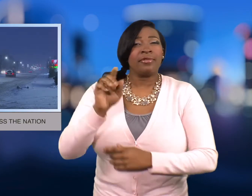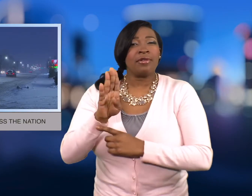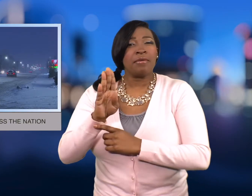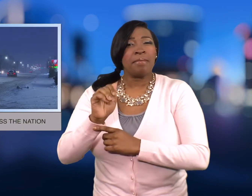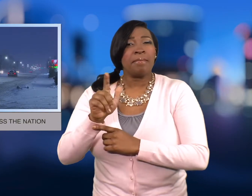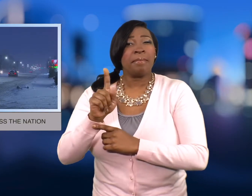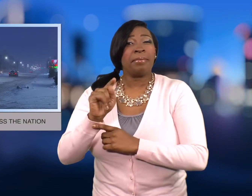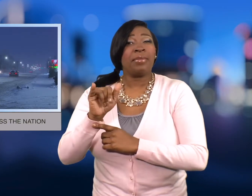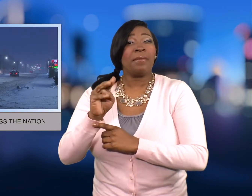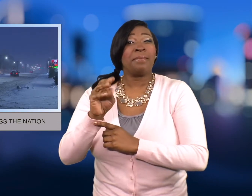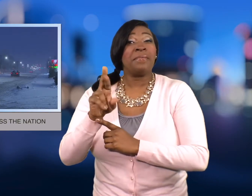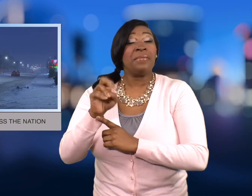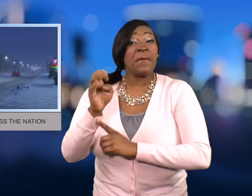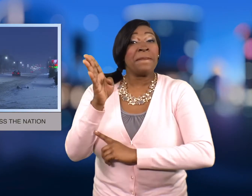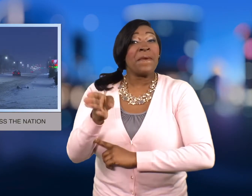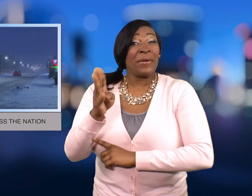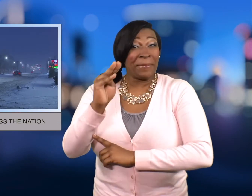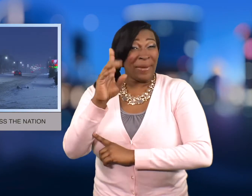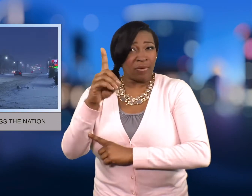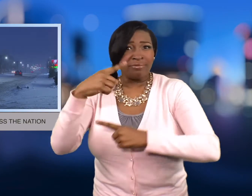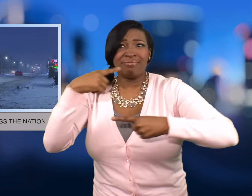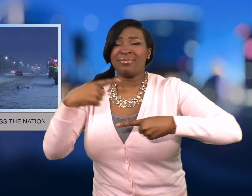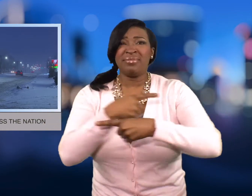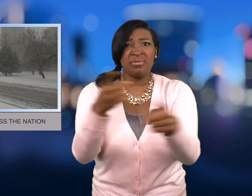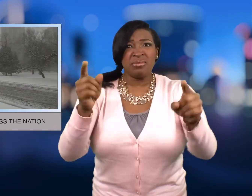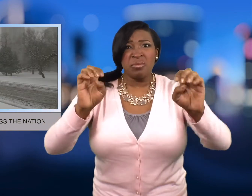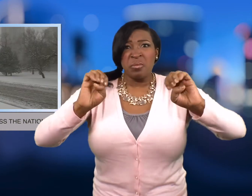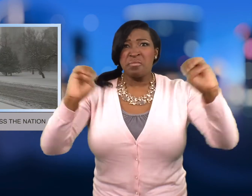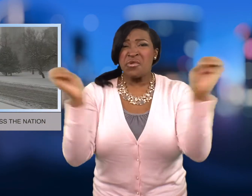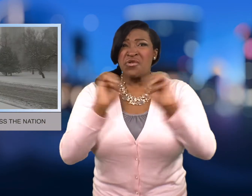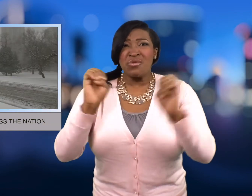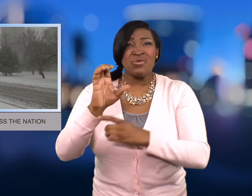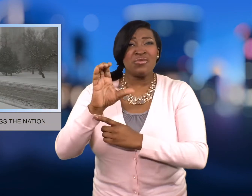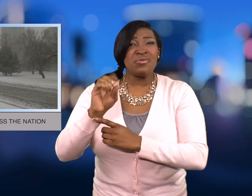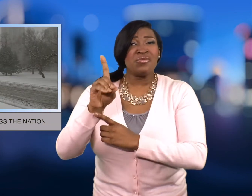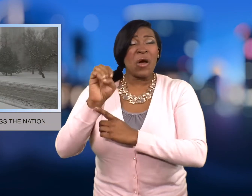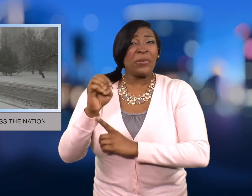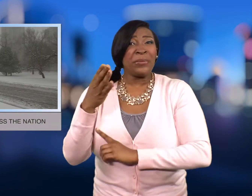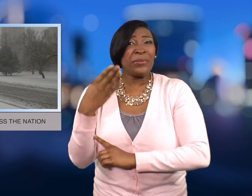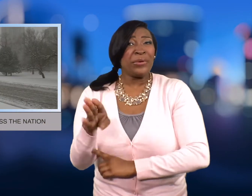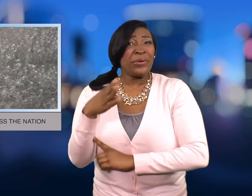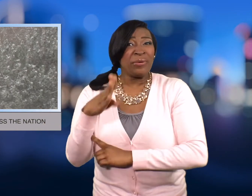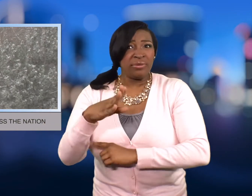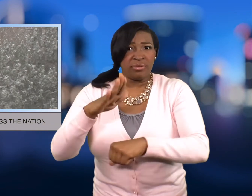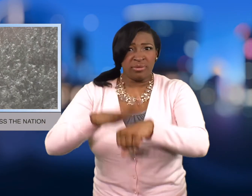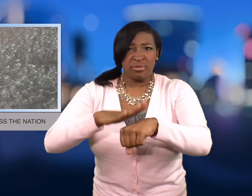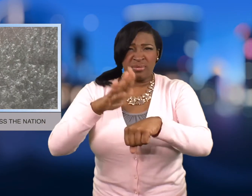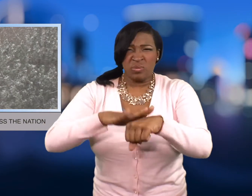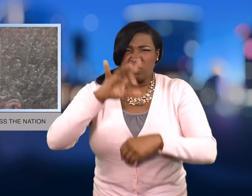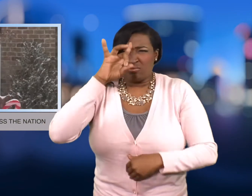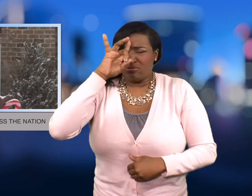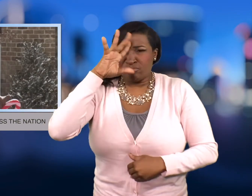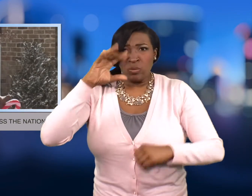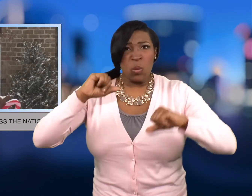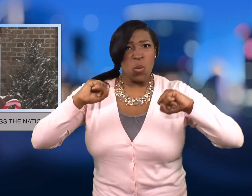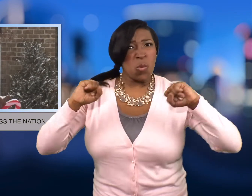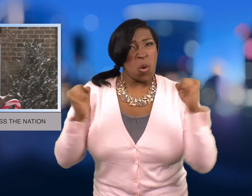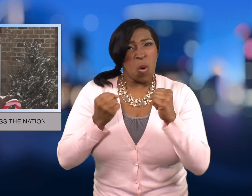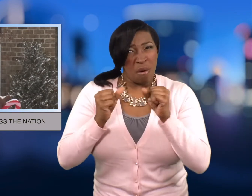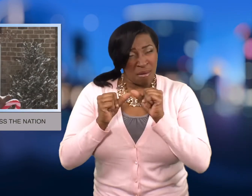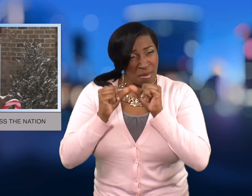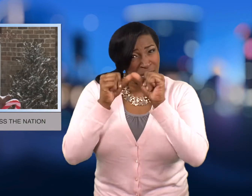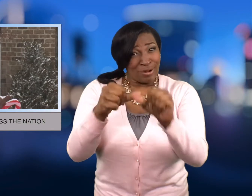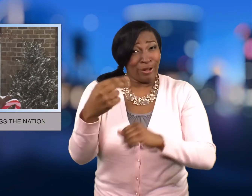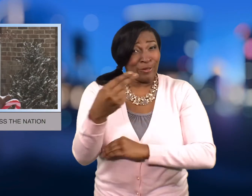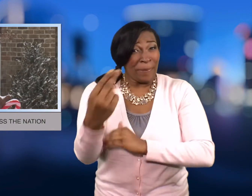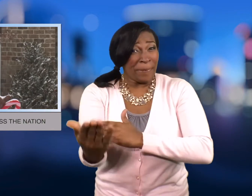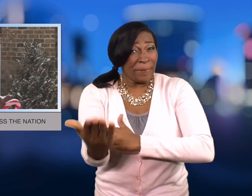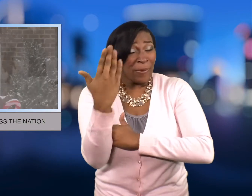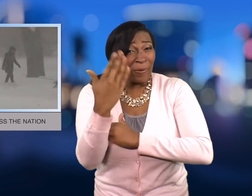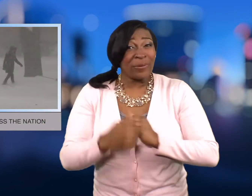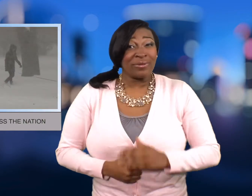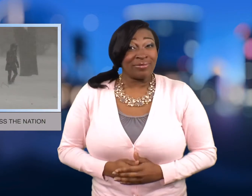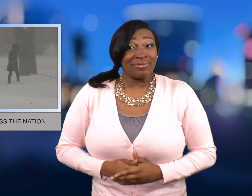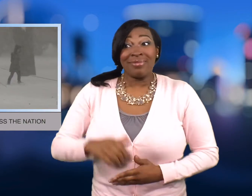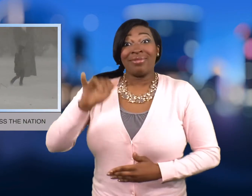A "code blue" alert is issued in Baltimore through Thursday morning.